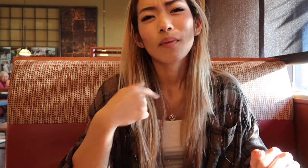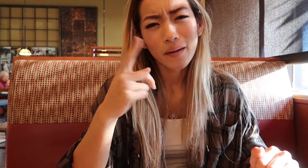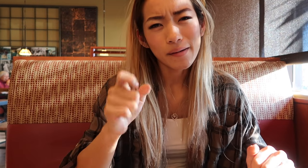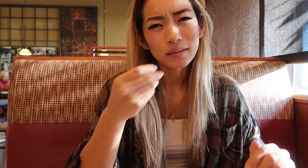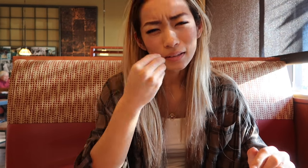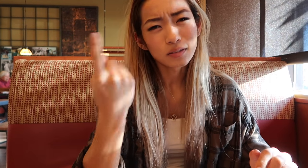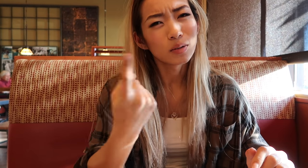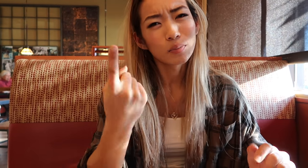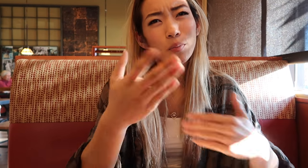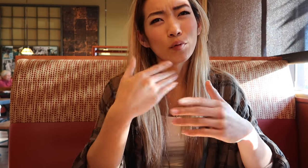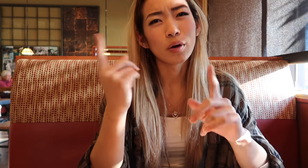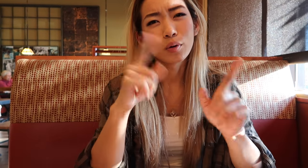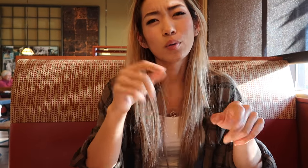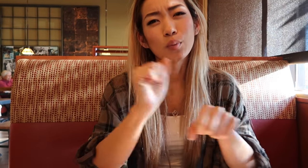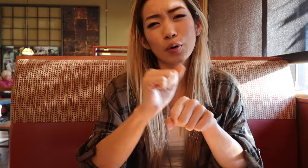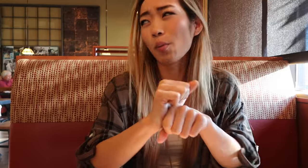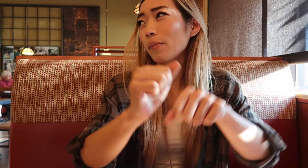I need to eat something before I go to work